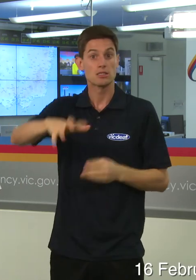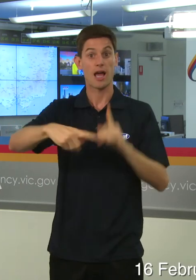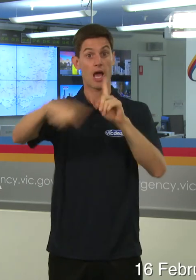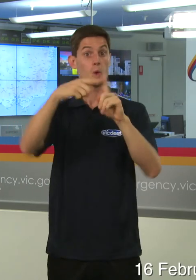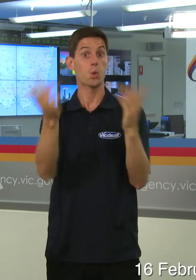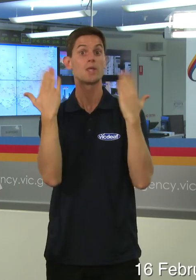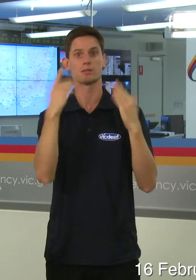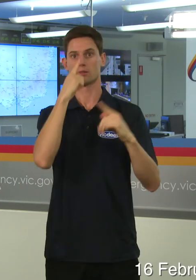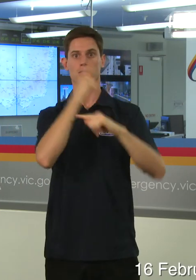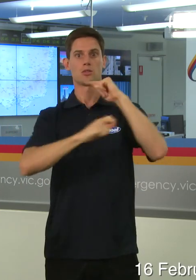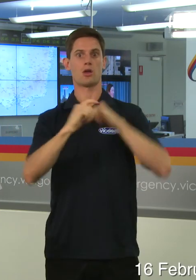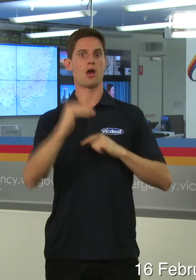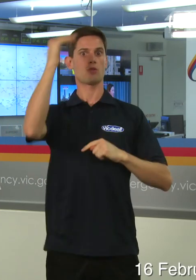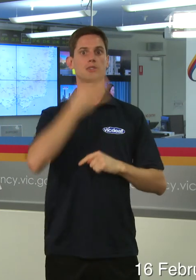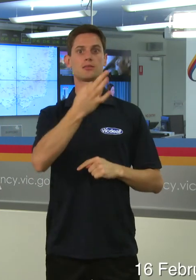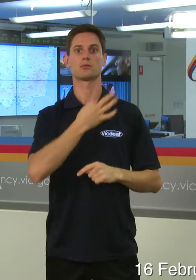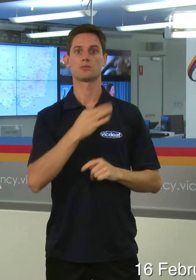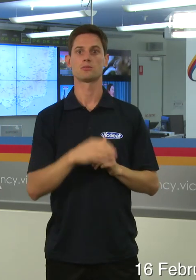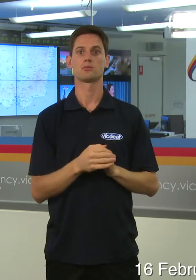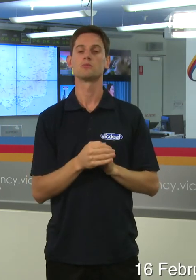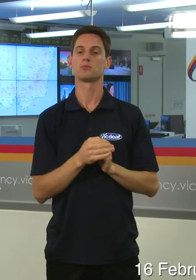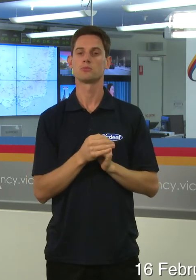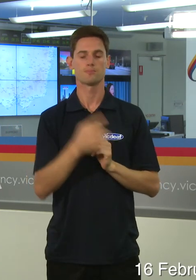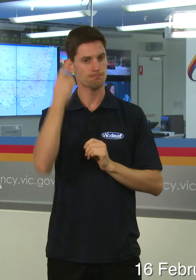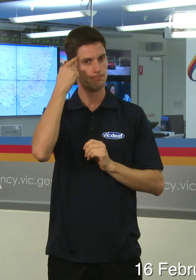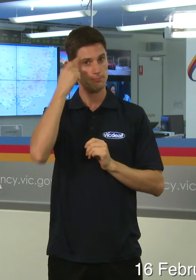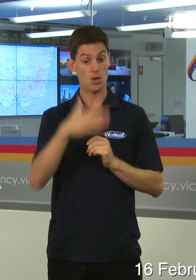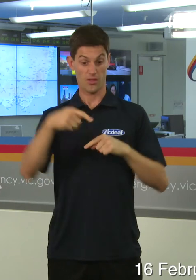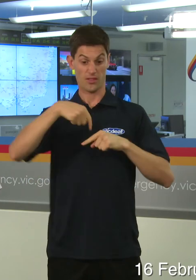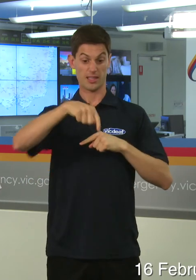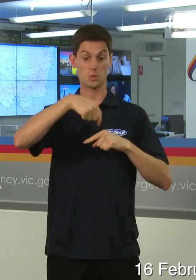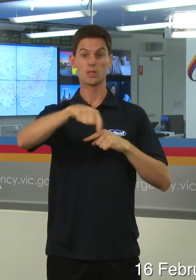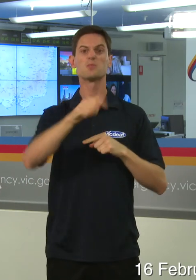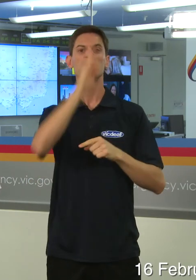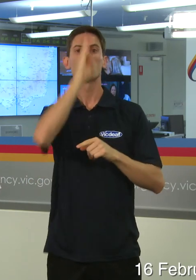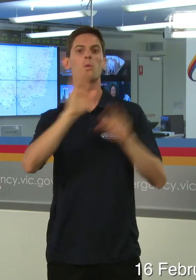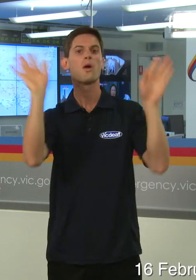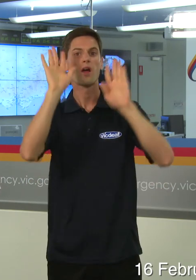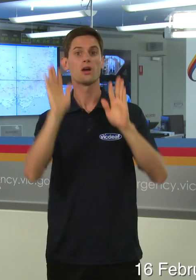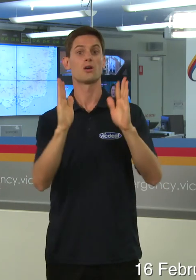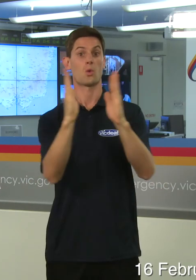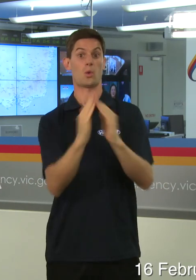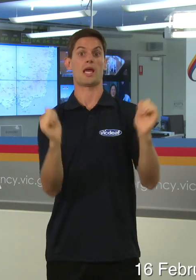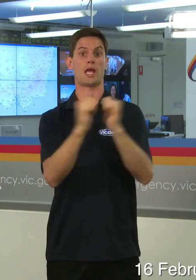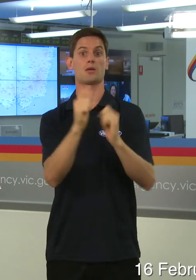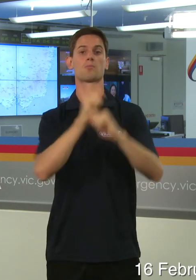So I think that's a message mild week this week have a good look at Friday and Saturday they'll be the warmest days but we believe it'll still be moist without